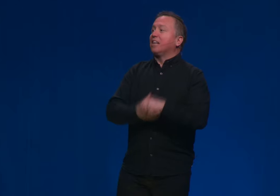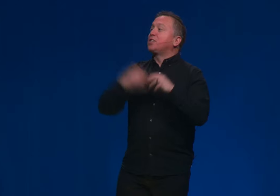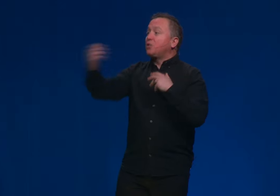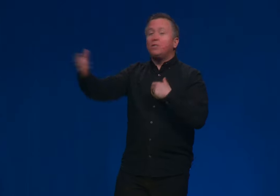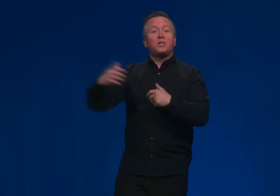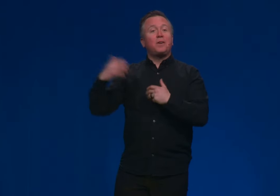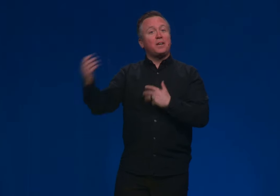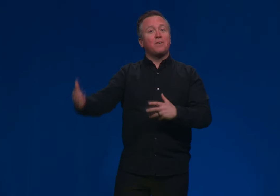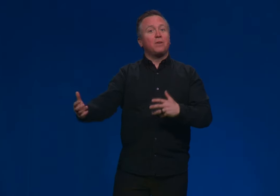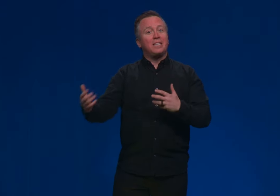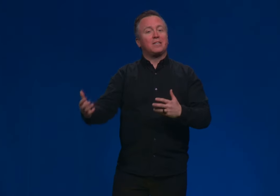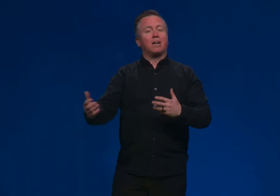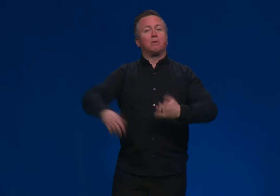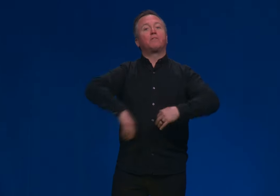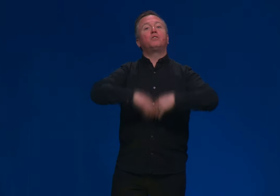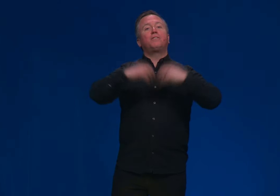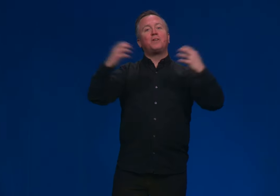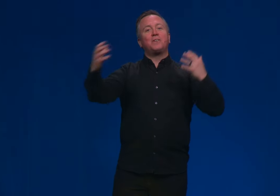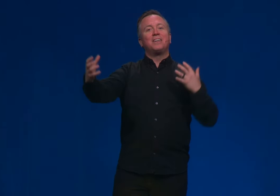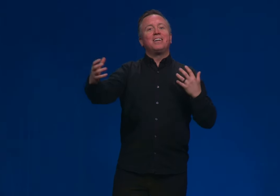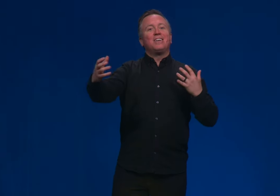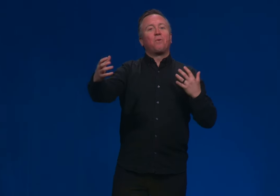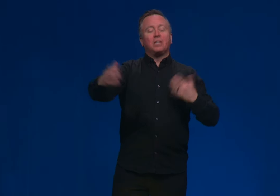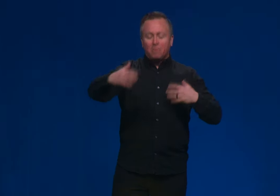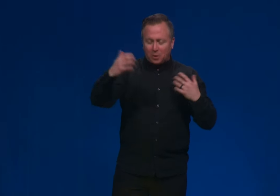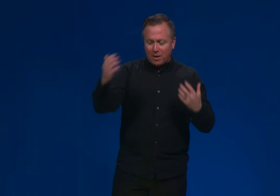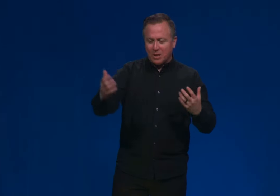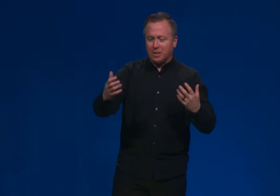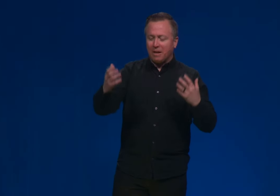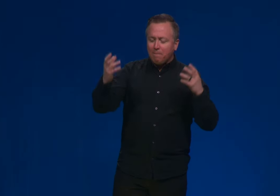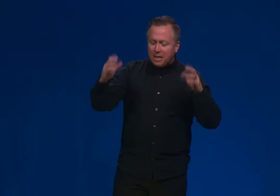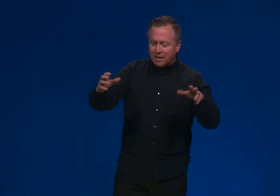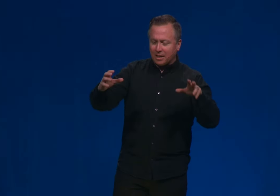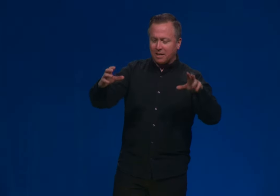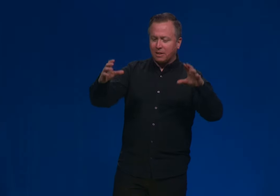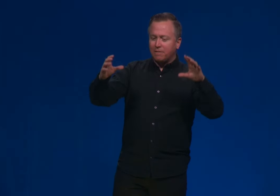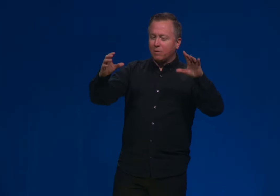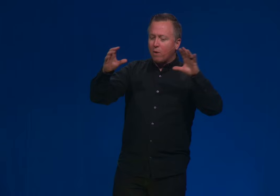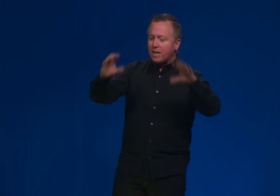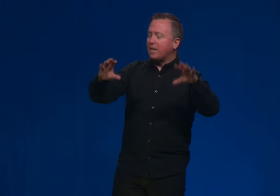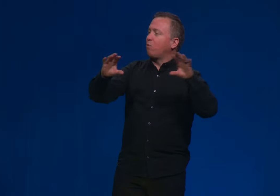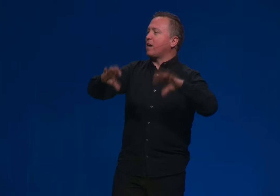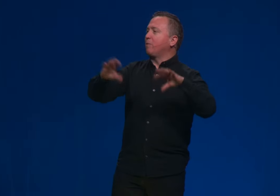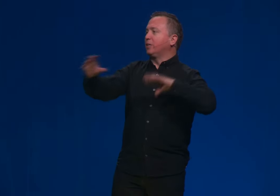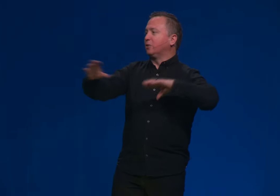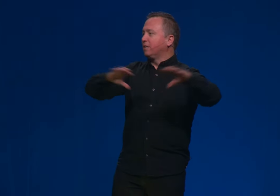And as soon as you hear what he's talking about, as soon as you hear words of creation, immediately living when and where we do